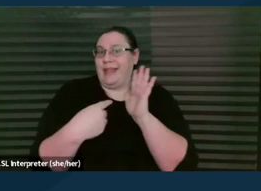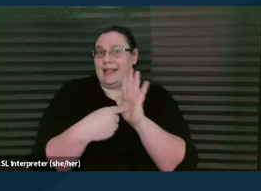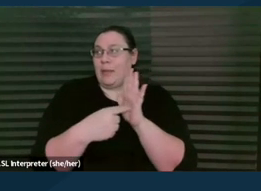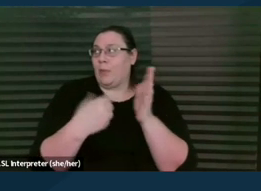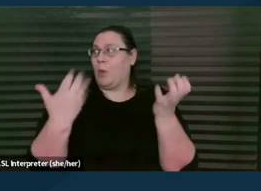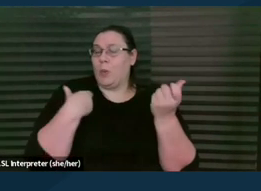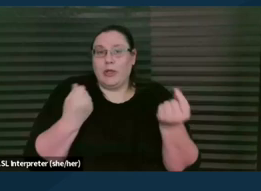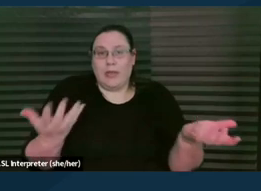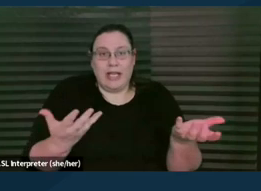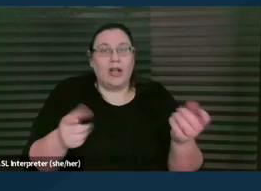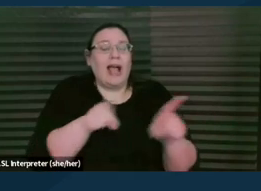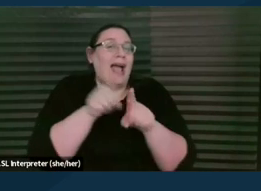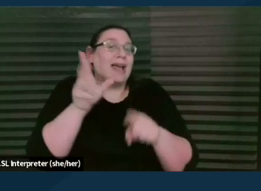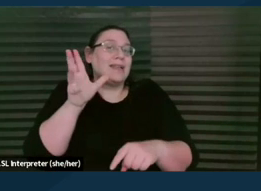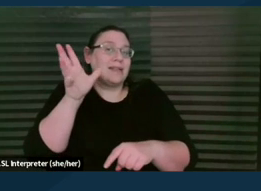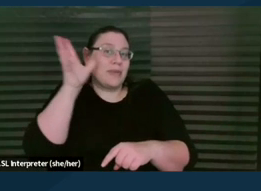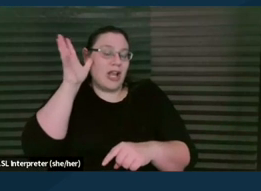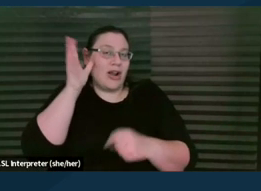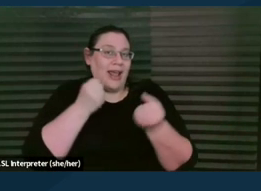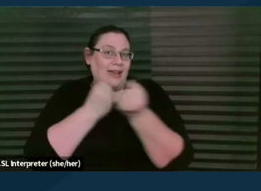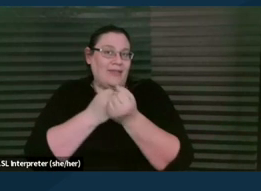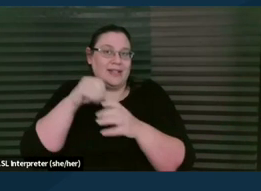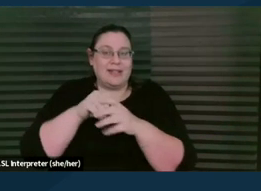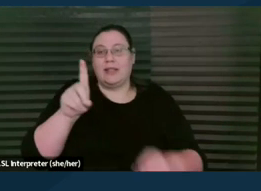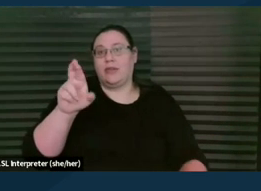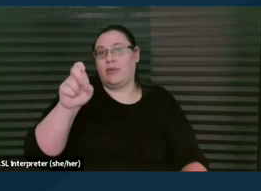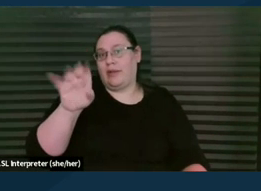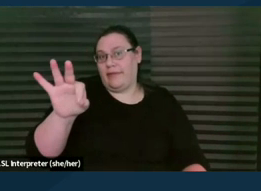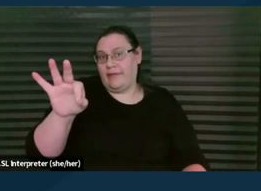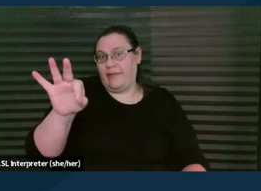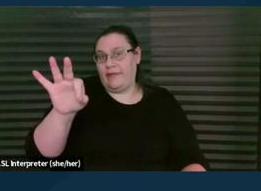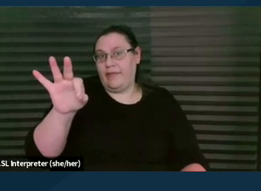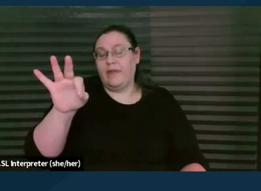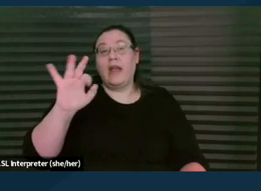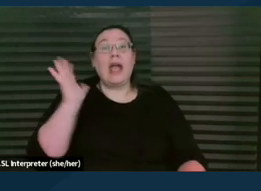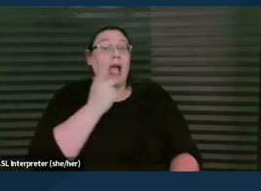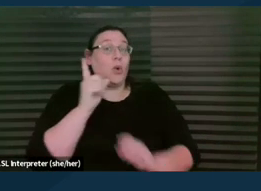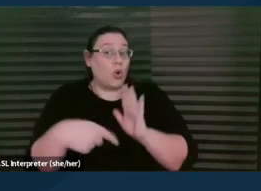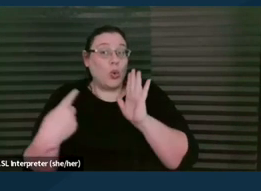as parent advocates at DREDF, because our role is so important.